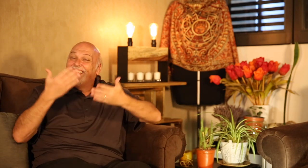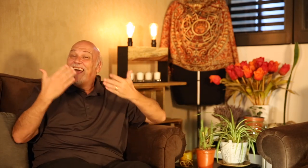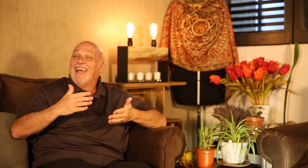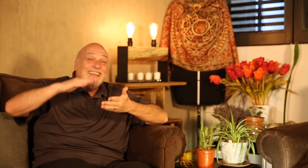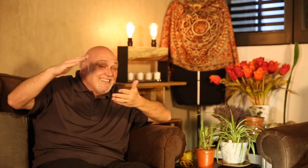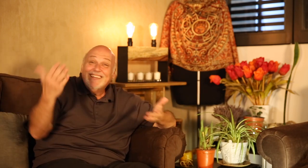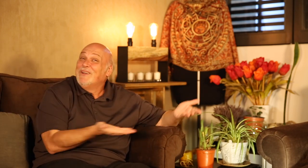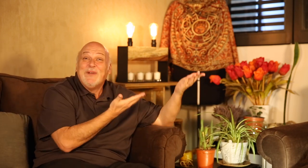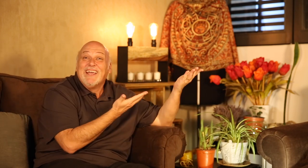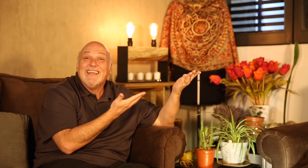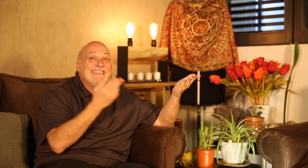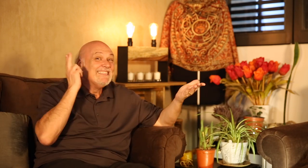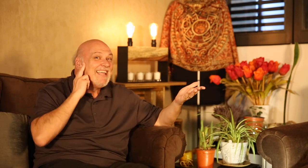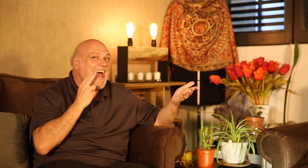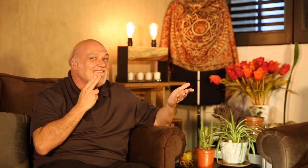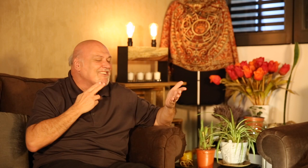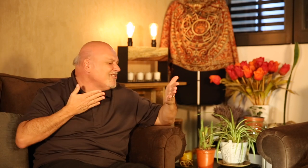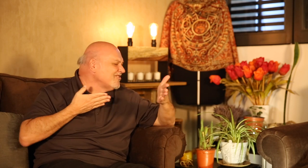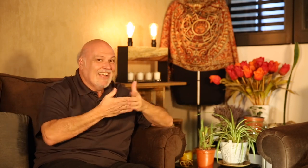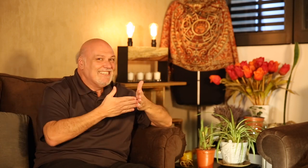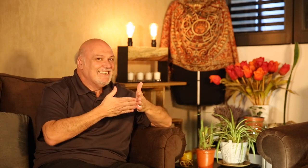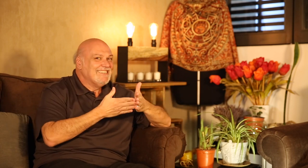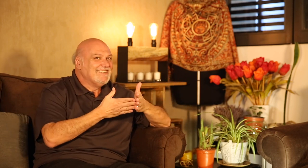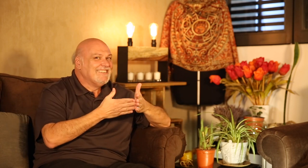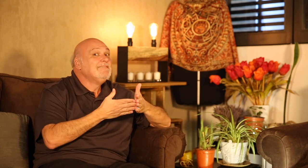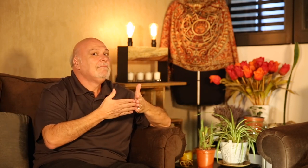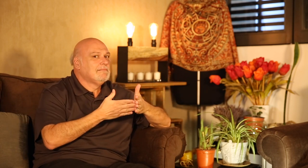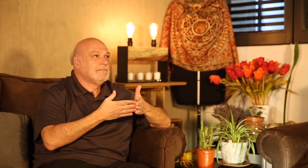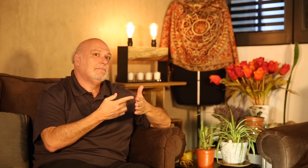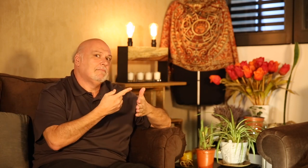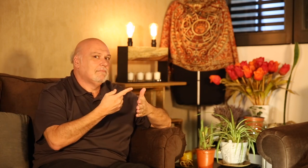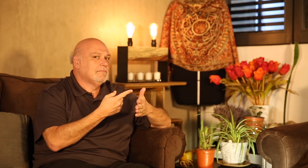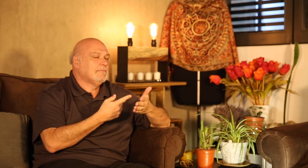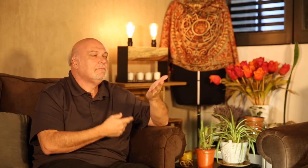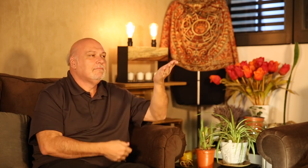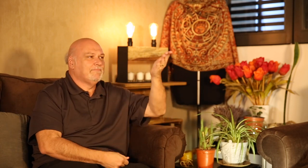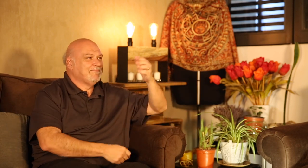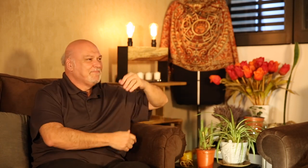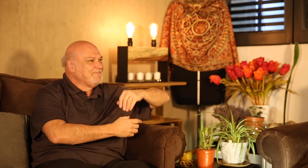Now, let's watch Deaf Challenge! Uh-oh, here we go.